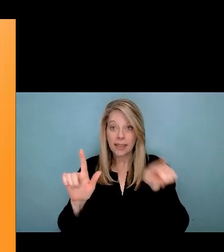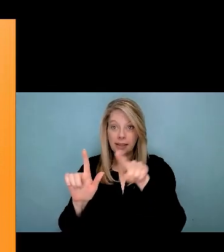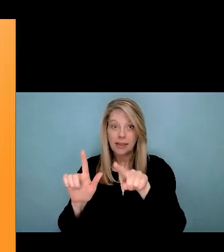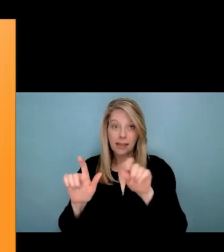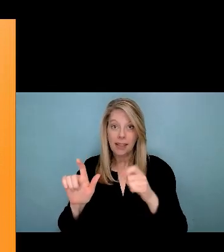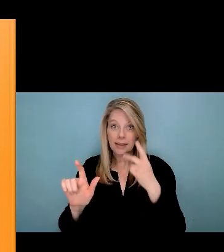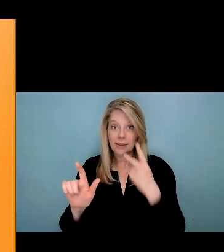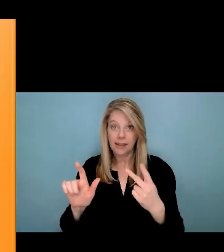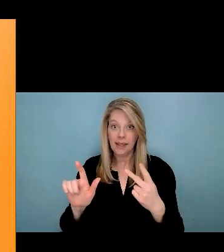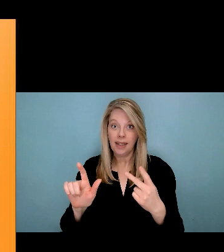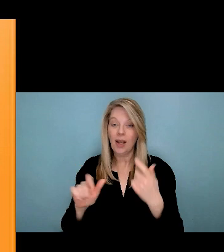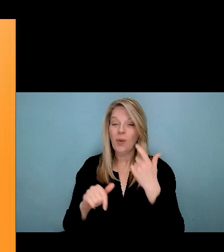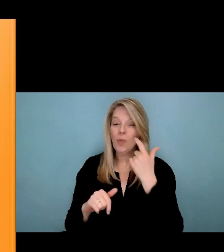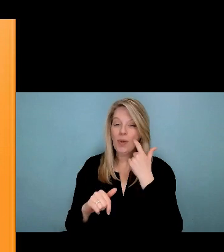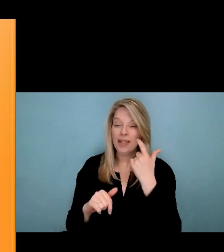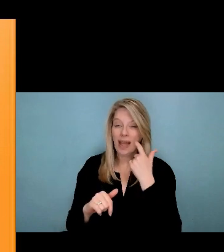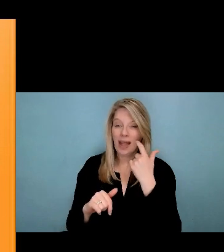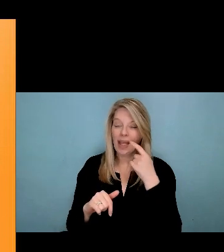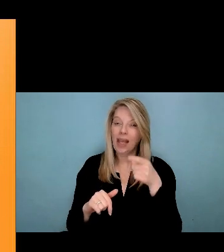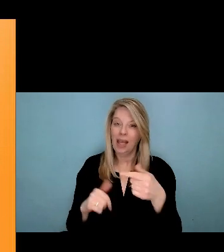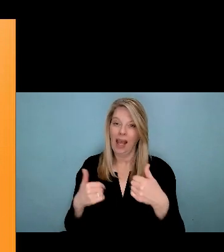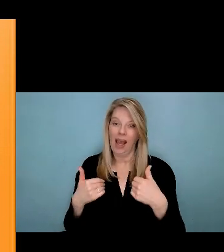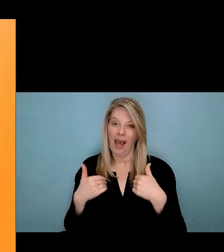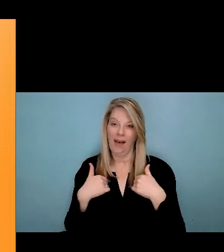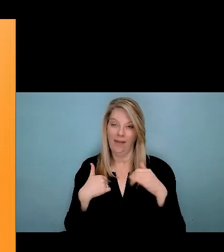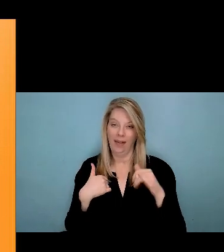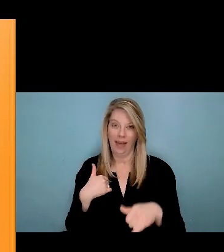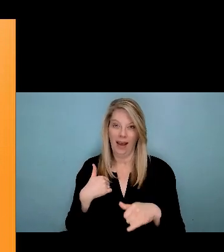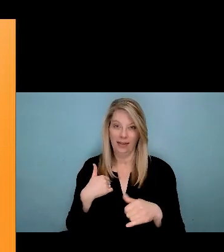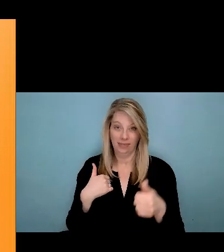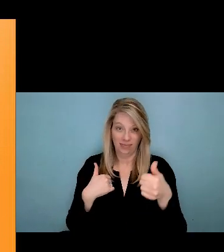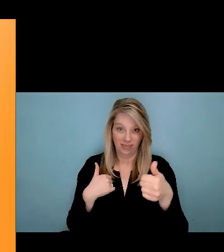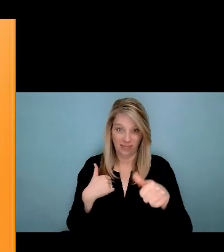woman which I received from an elder from Nelson H.